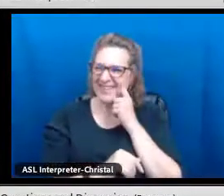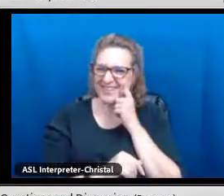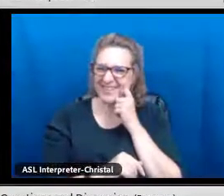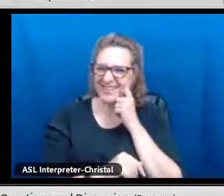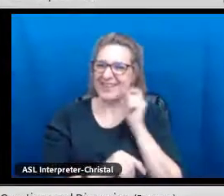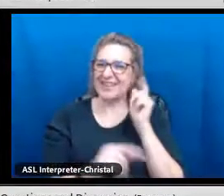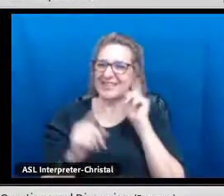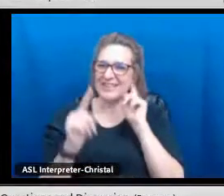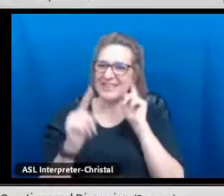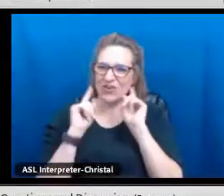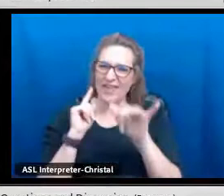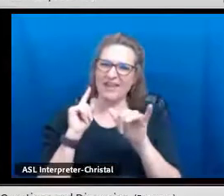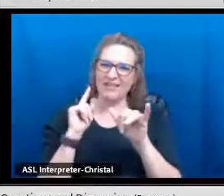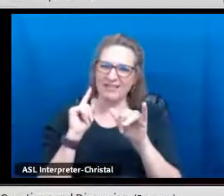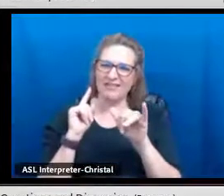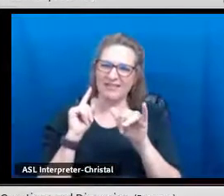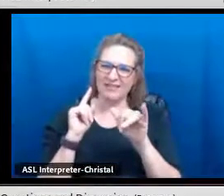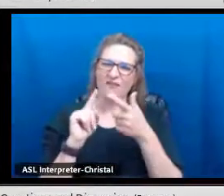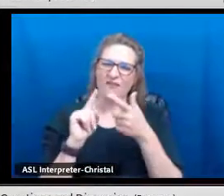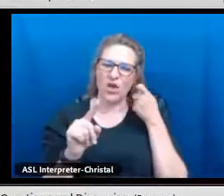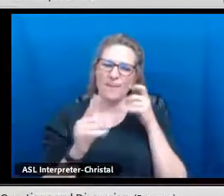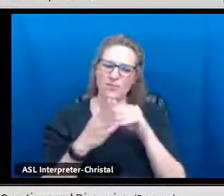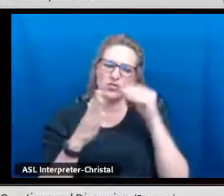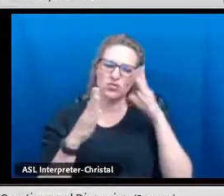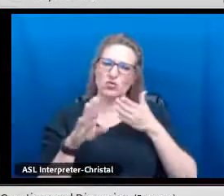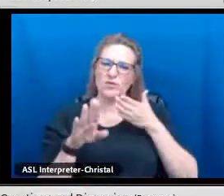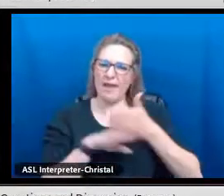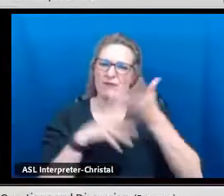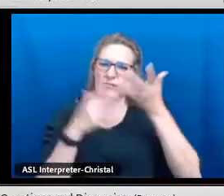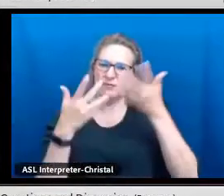So they were able to obtain a better job that way.